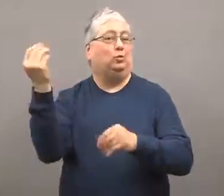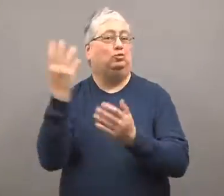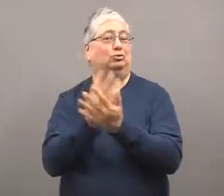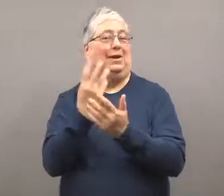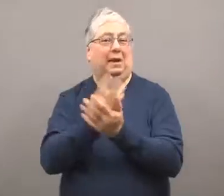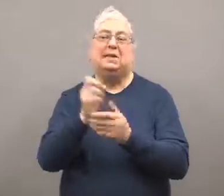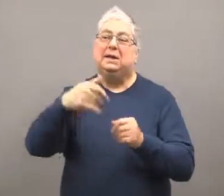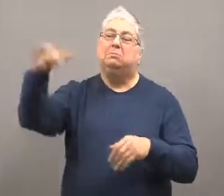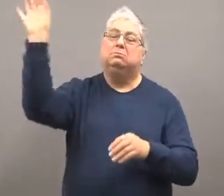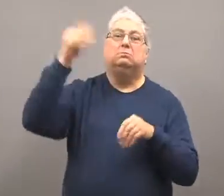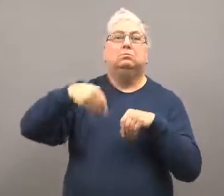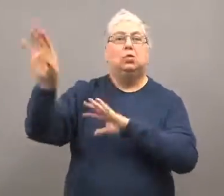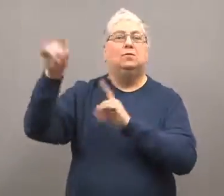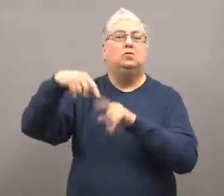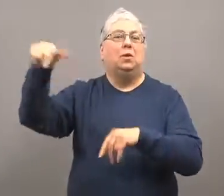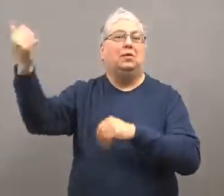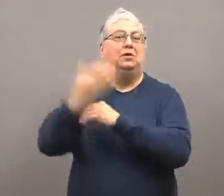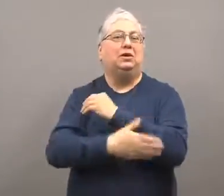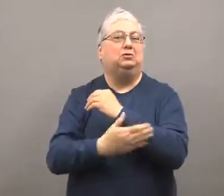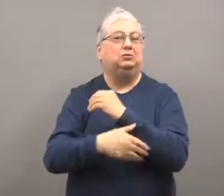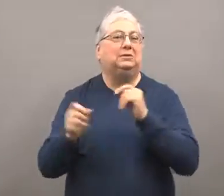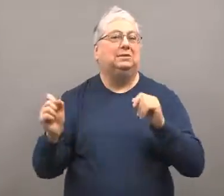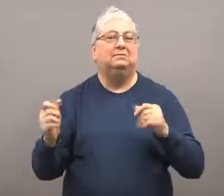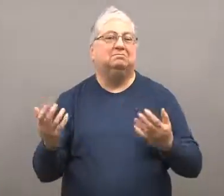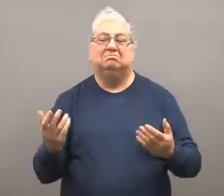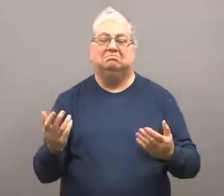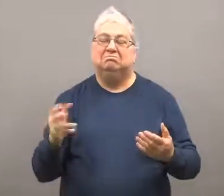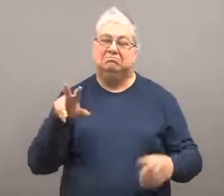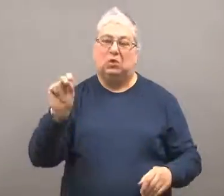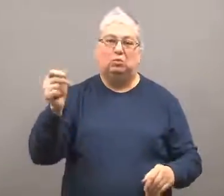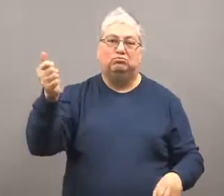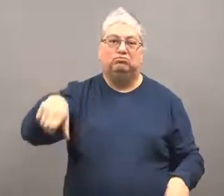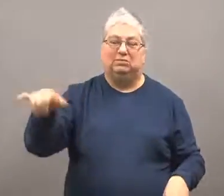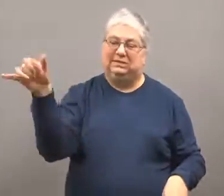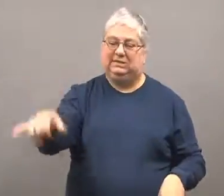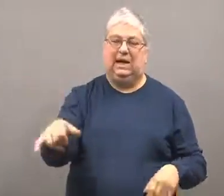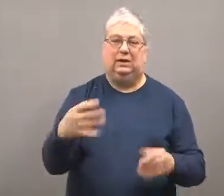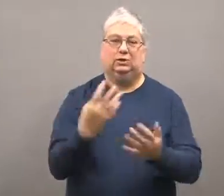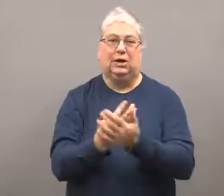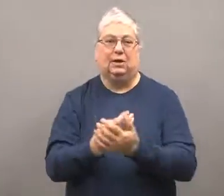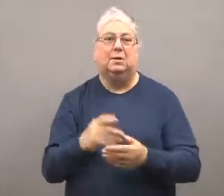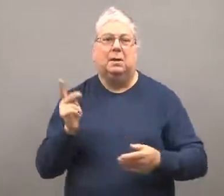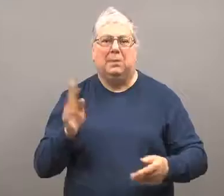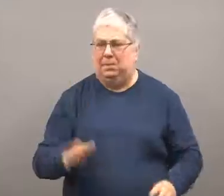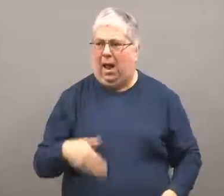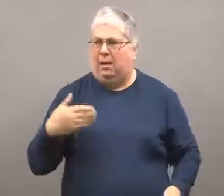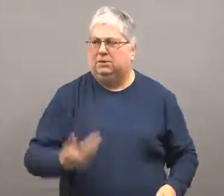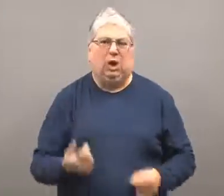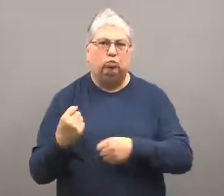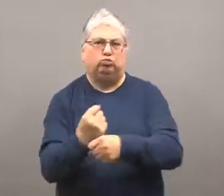to be released from jail, so she could move out of the country.